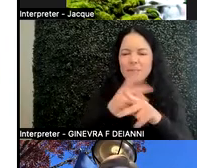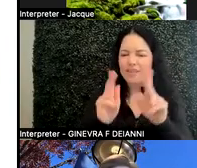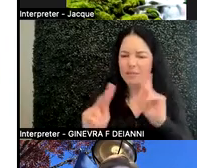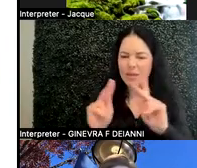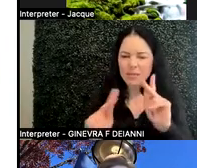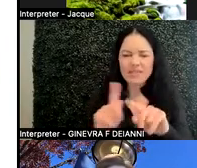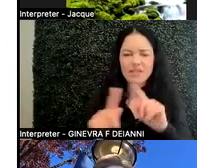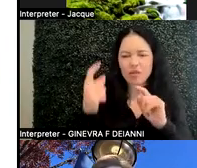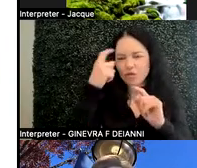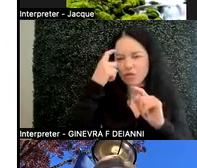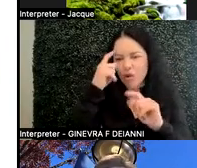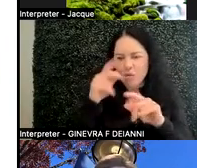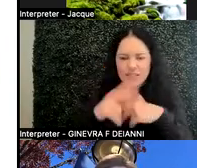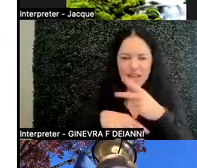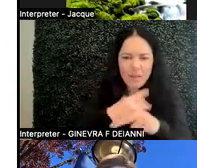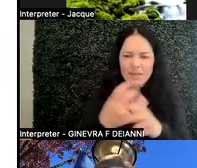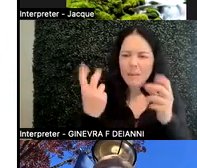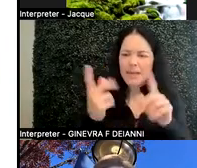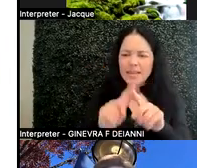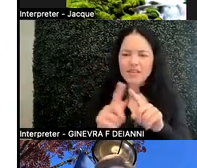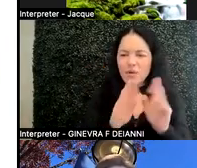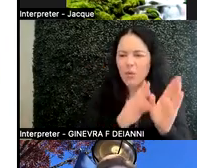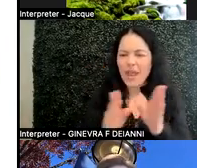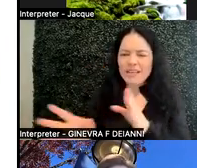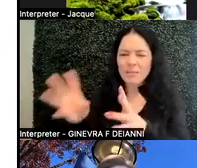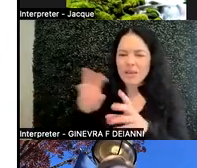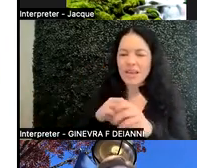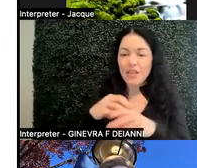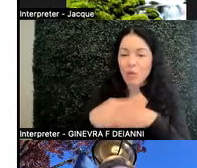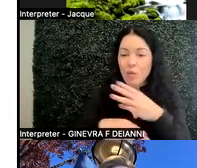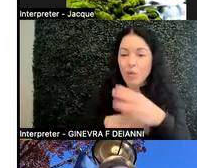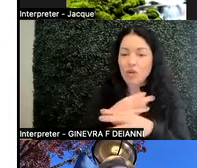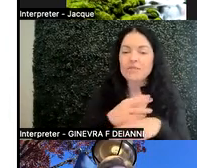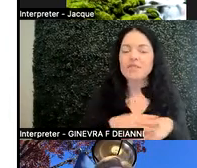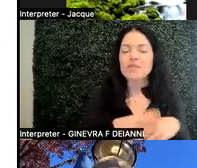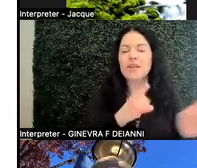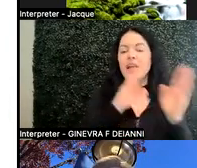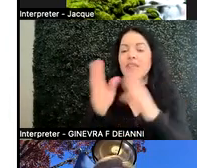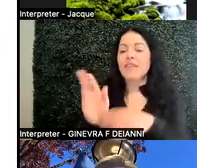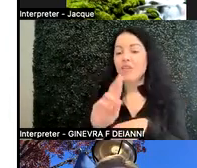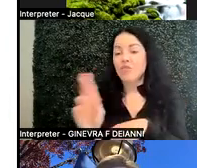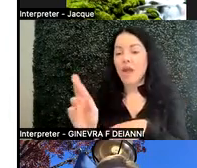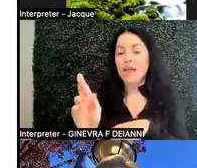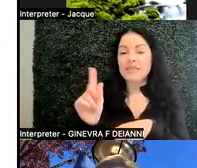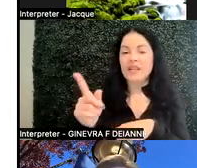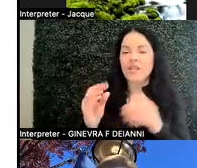types, many different ways of being in the world that encompass our community. And then on the right is probably more known Autism